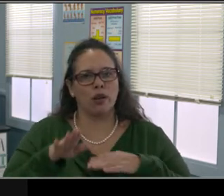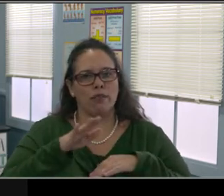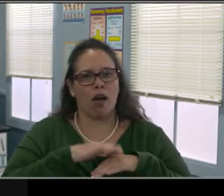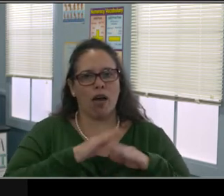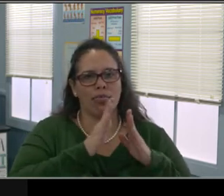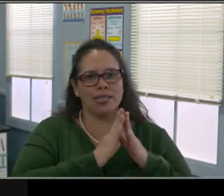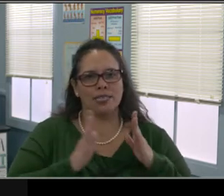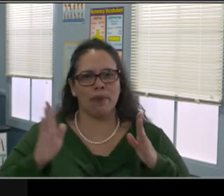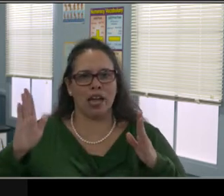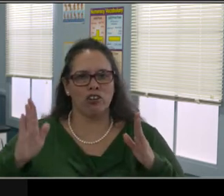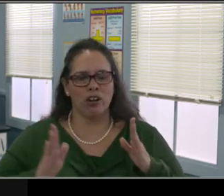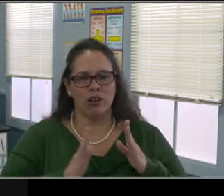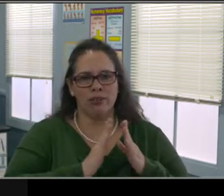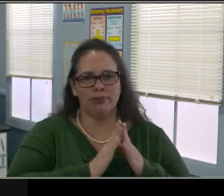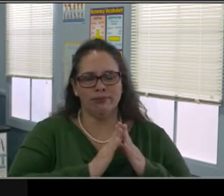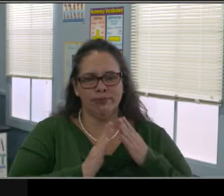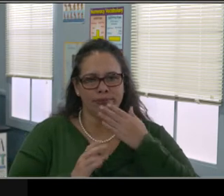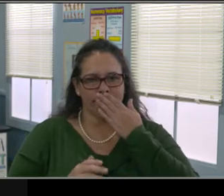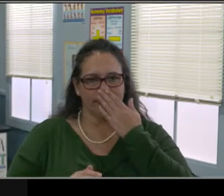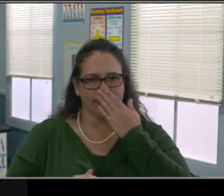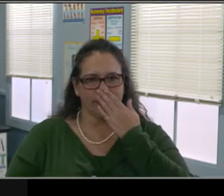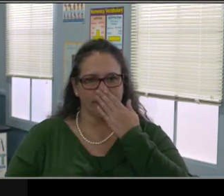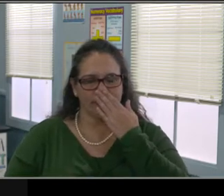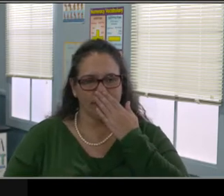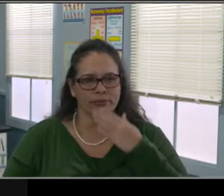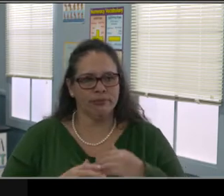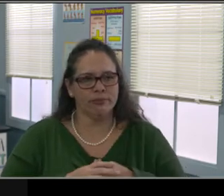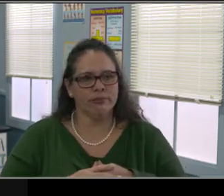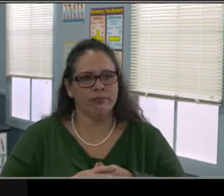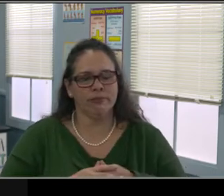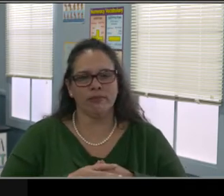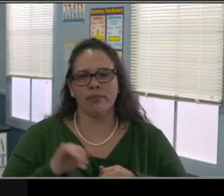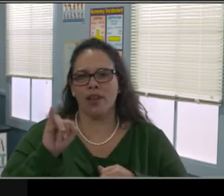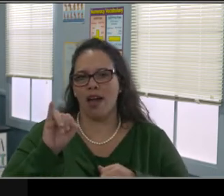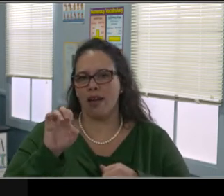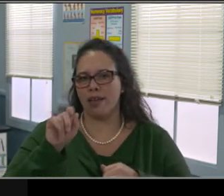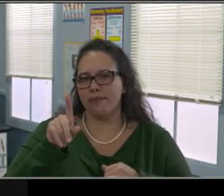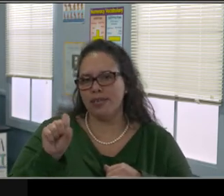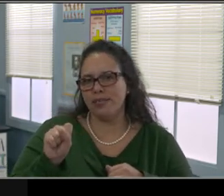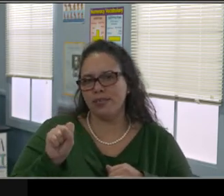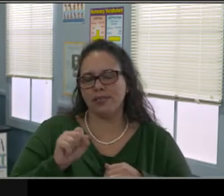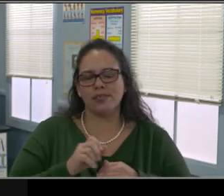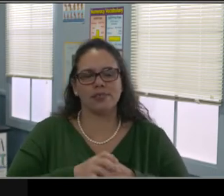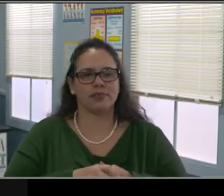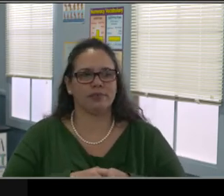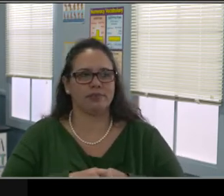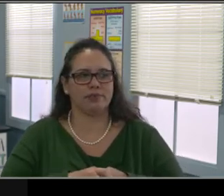They will feel a loss of control and they will feel a loss of structure, okay?